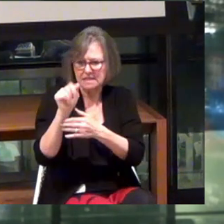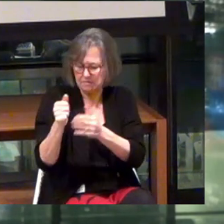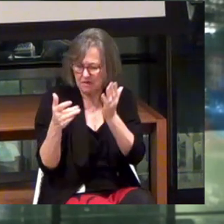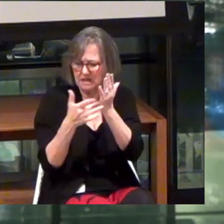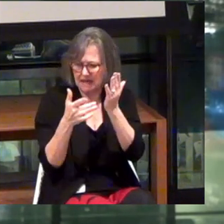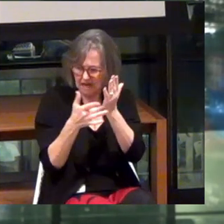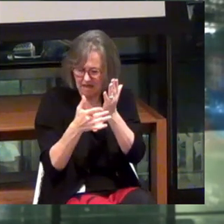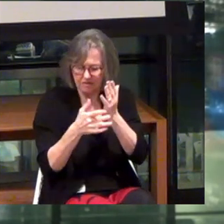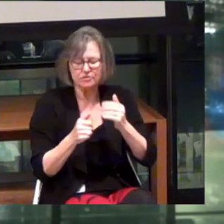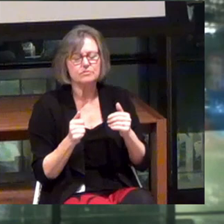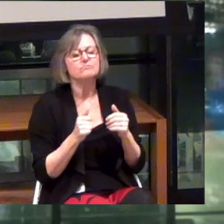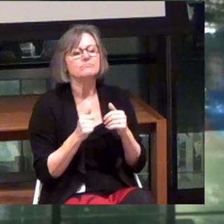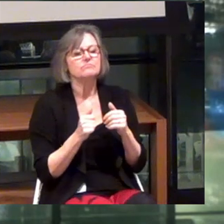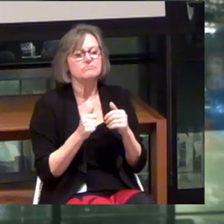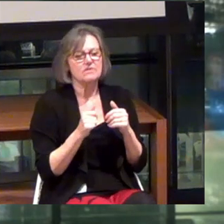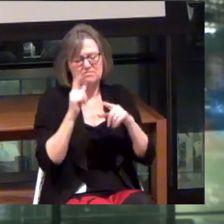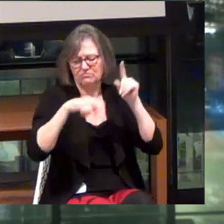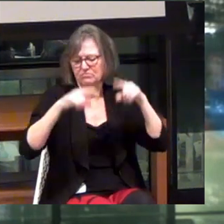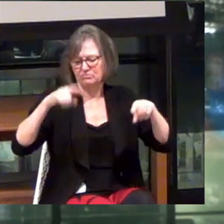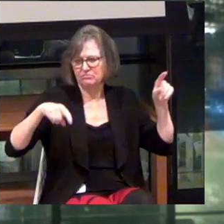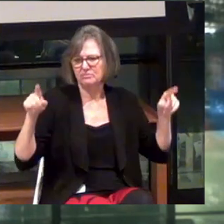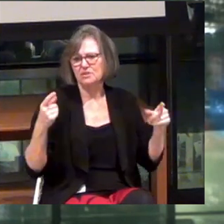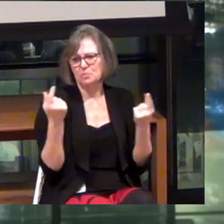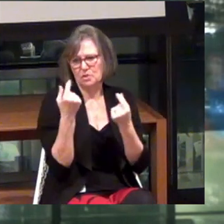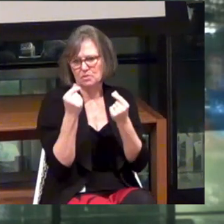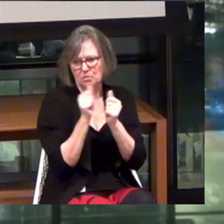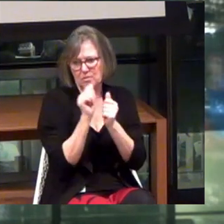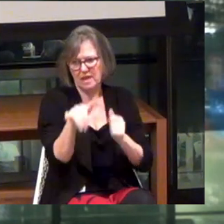So there's a variety of things that we can do there.